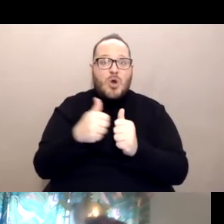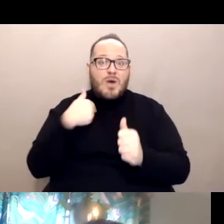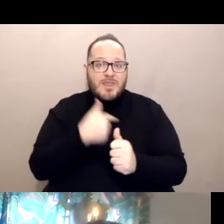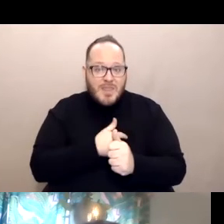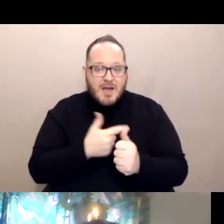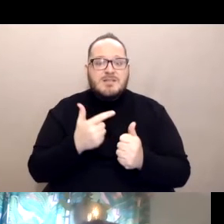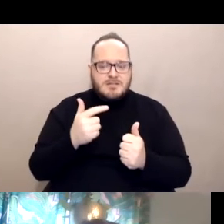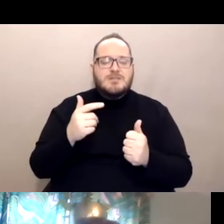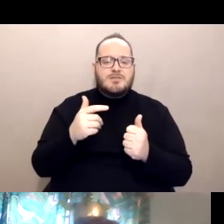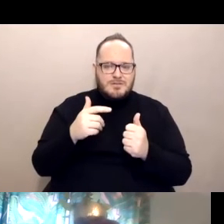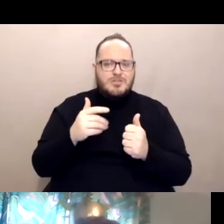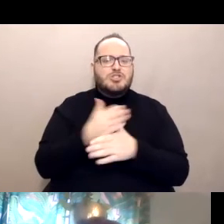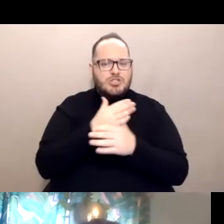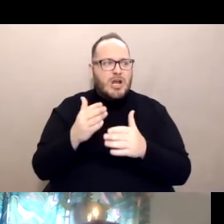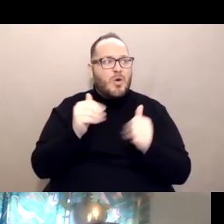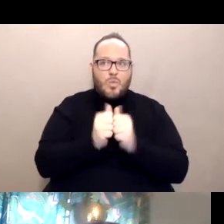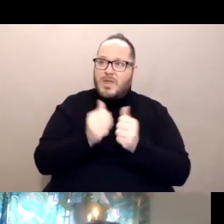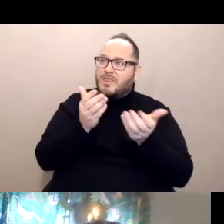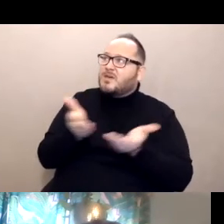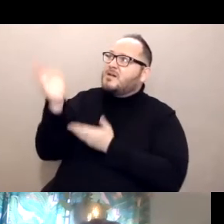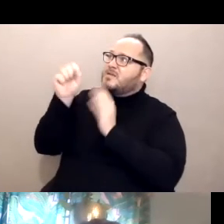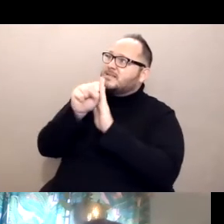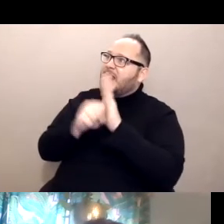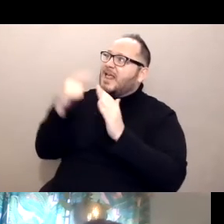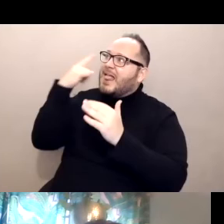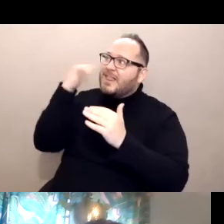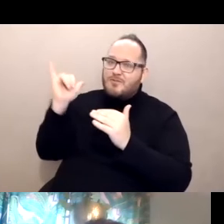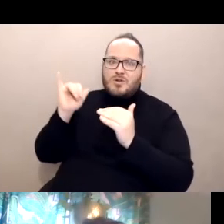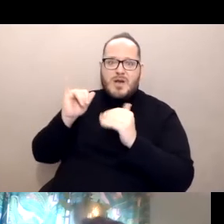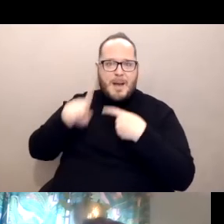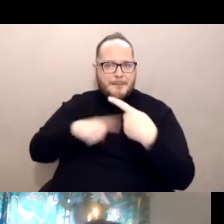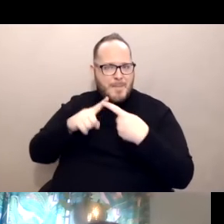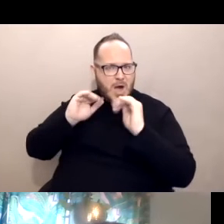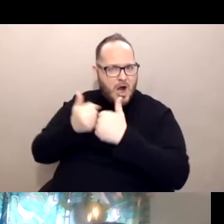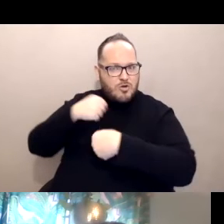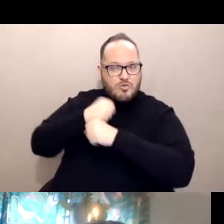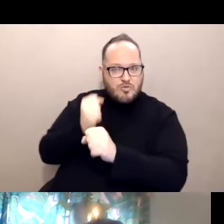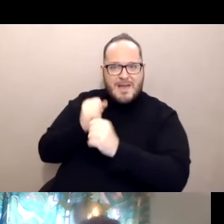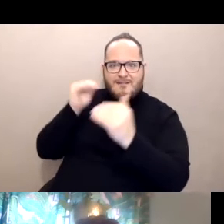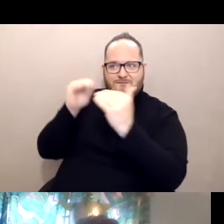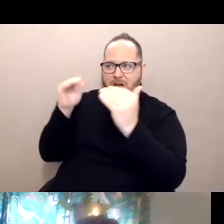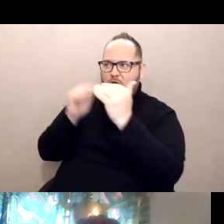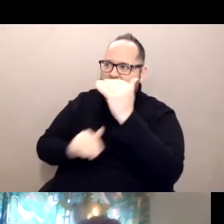and all those who will listen about how to create a fair, equitable, transparent delivery